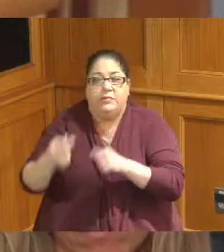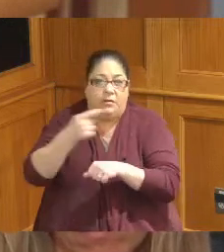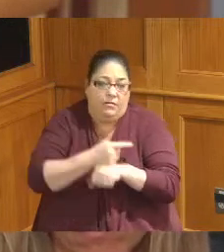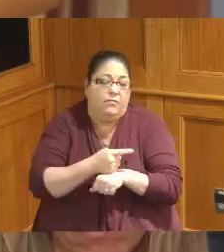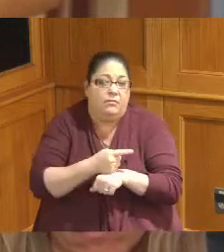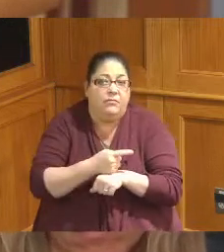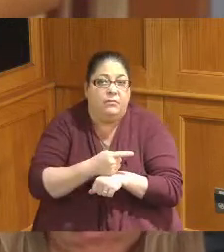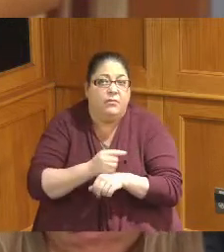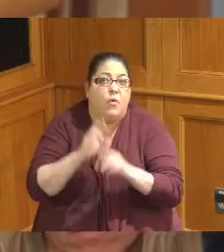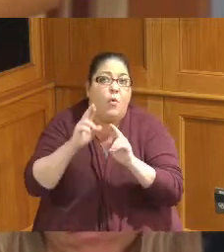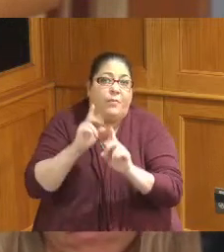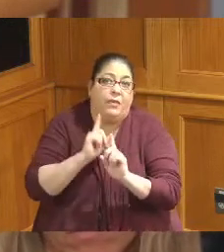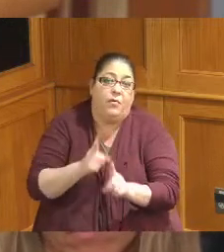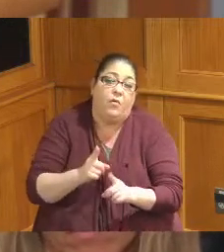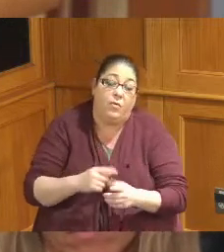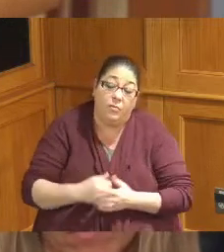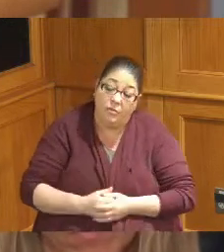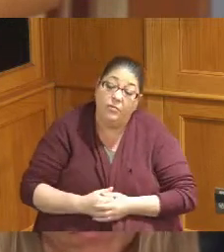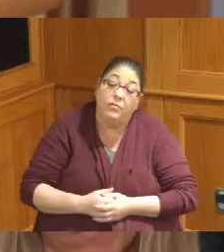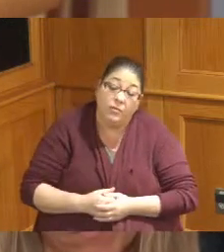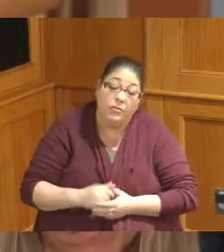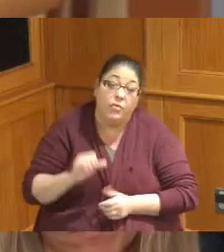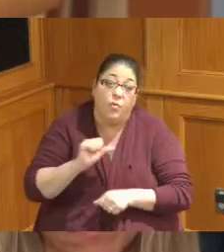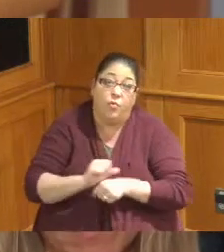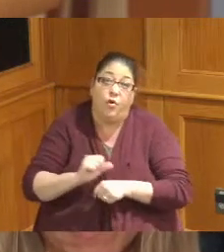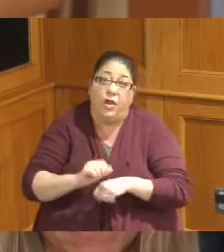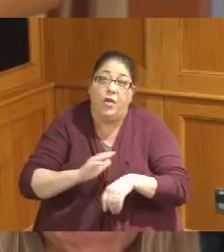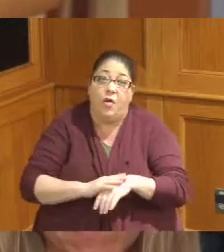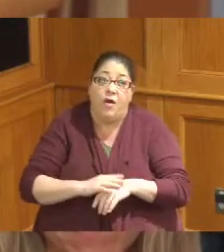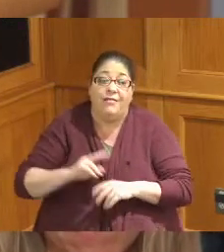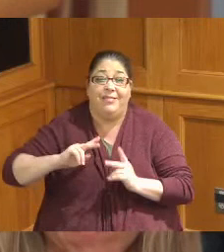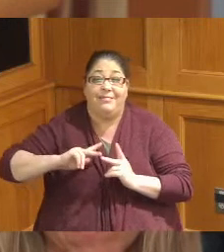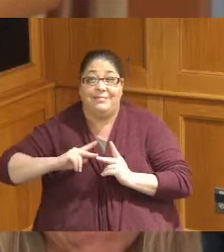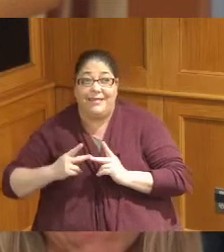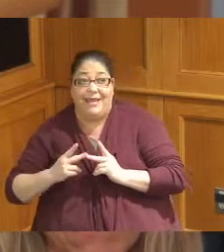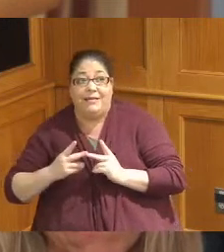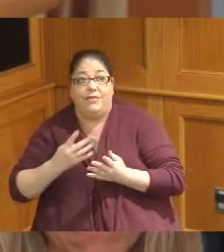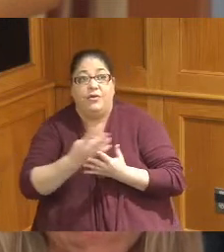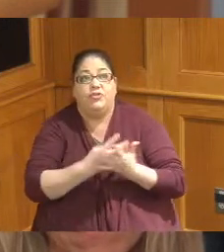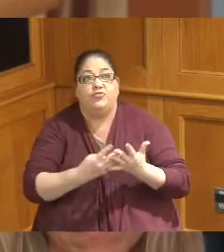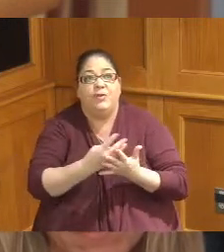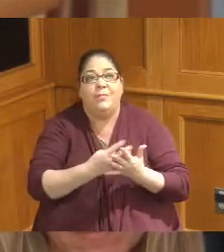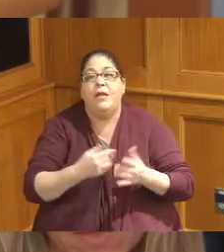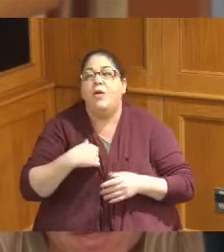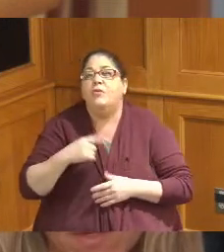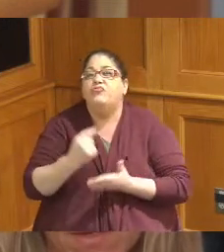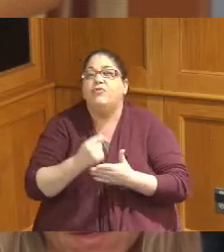and then we're working to bring back the secondary treatment which is a biological process that's why